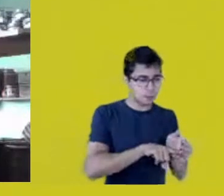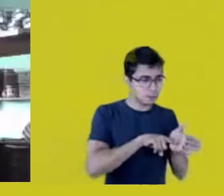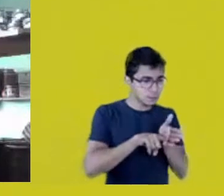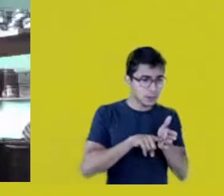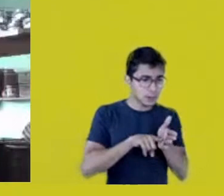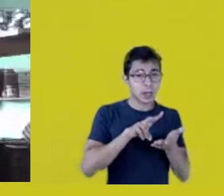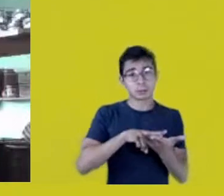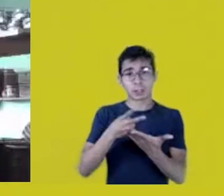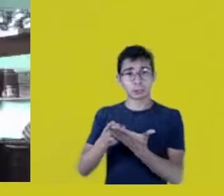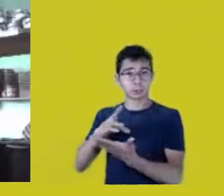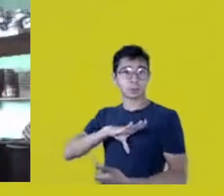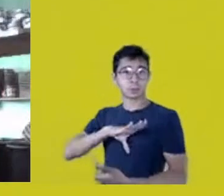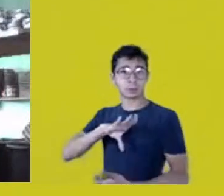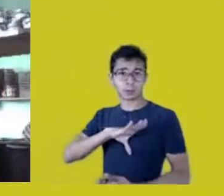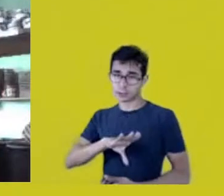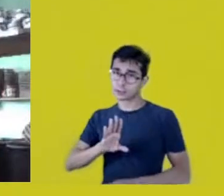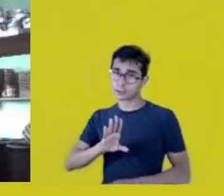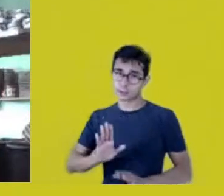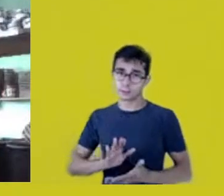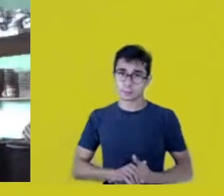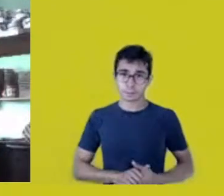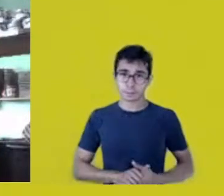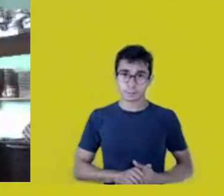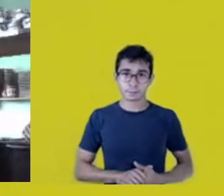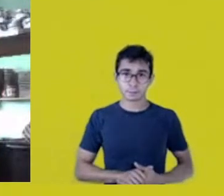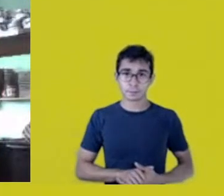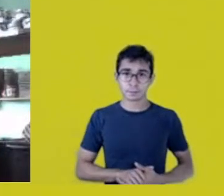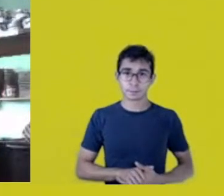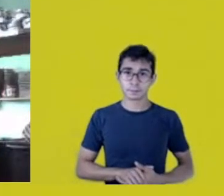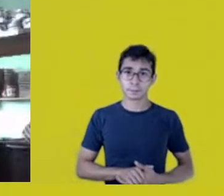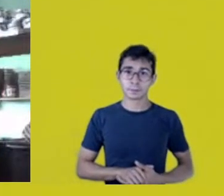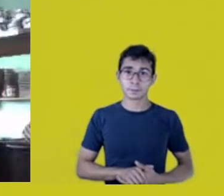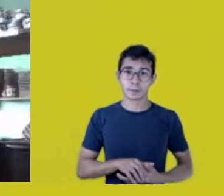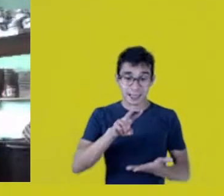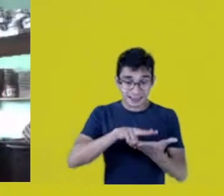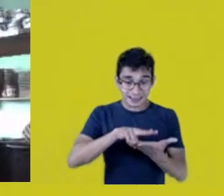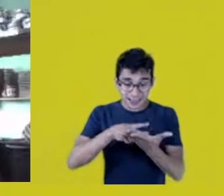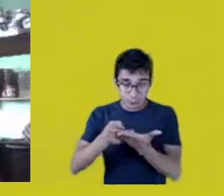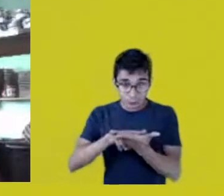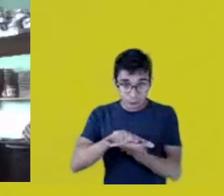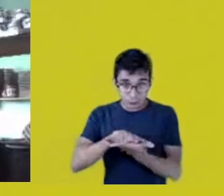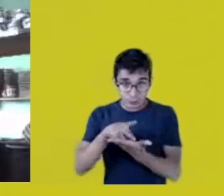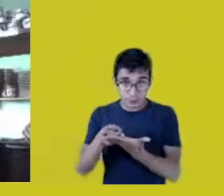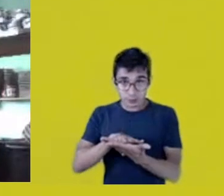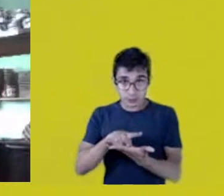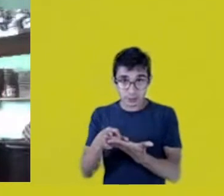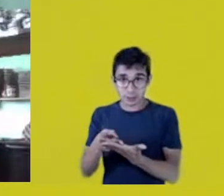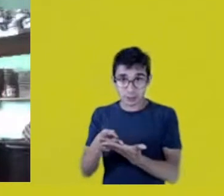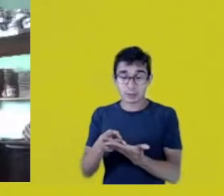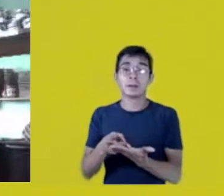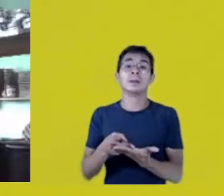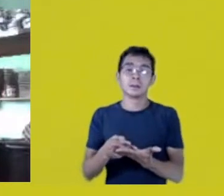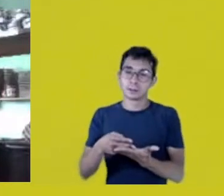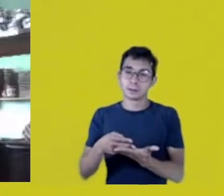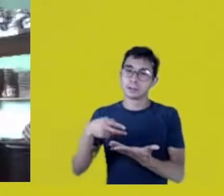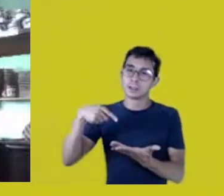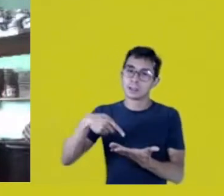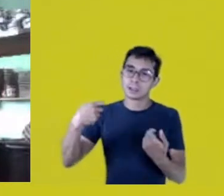There’s this matter of translation never being totally accurate.